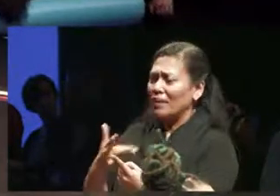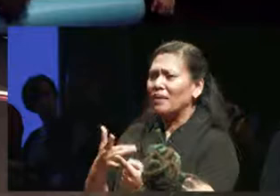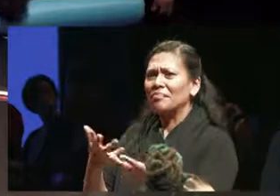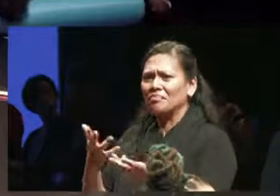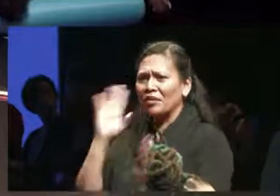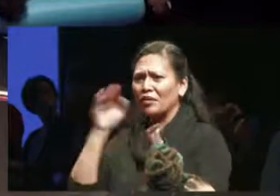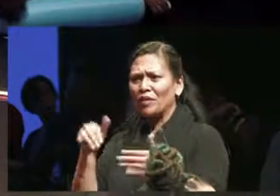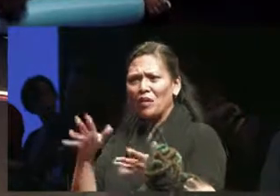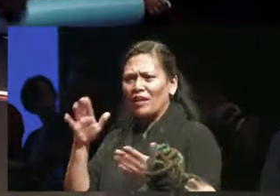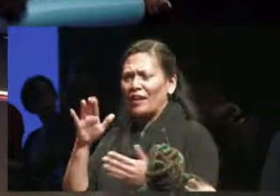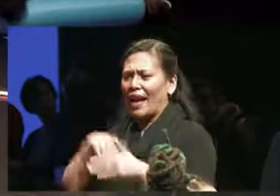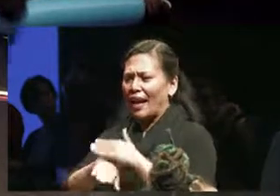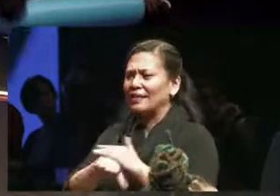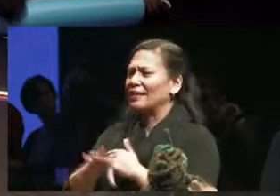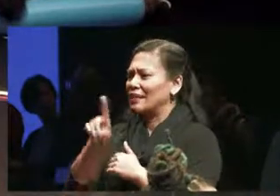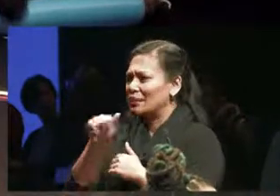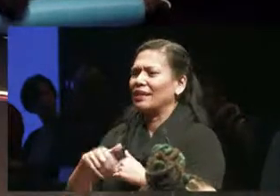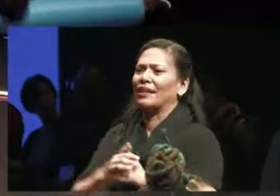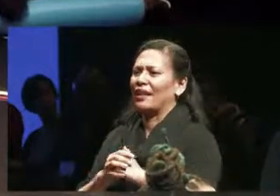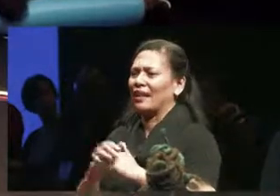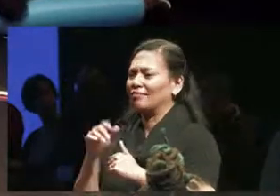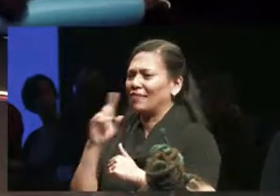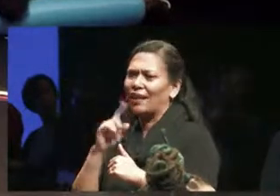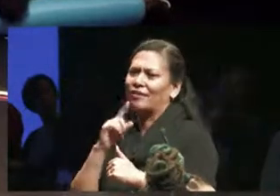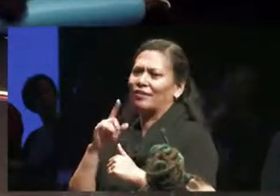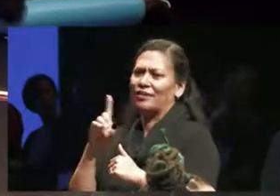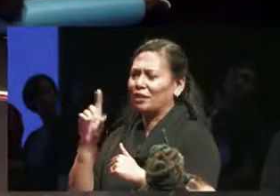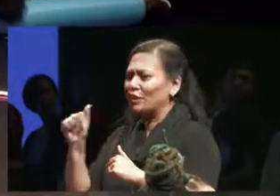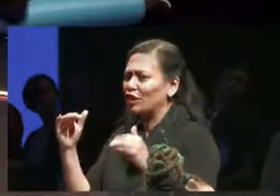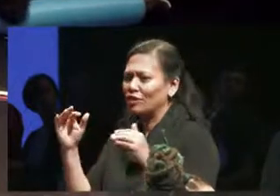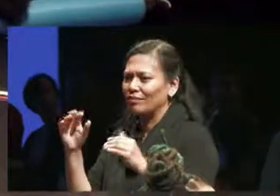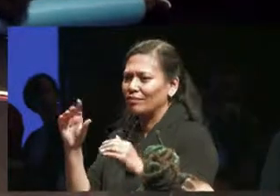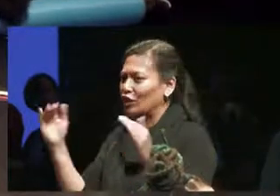disability and disability justice has made me so excited about possibilities.